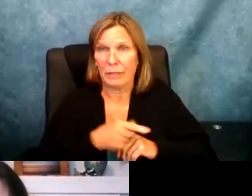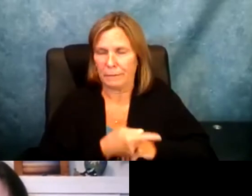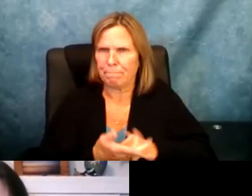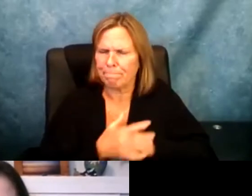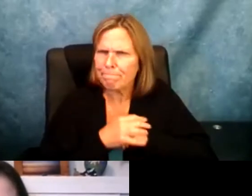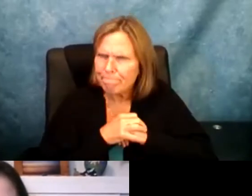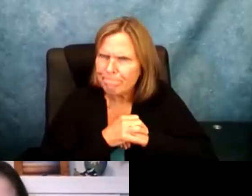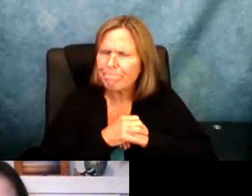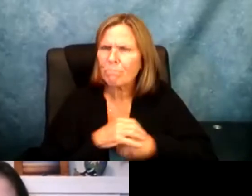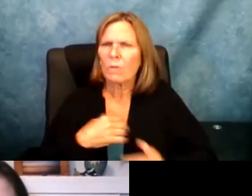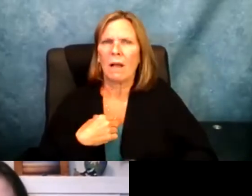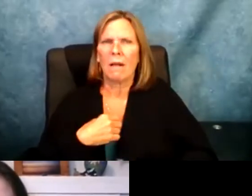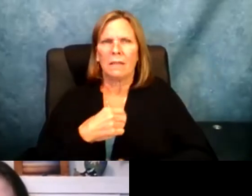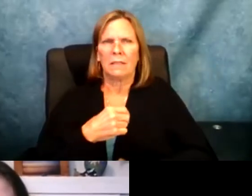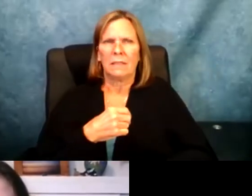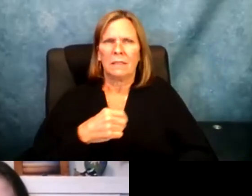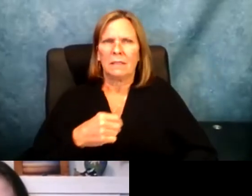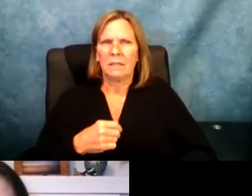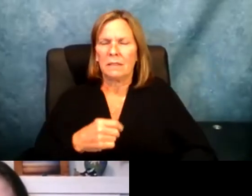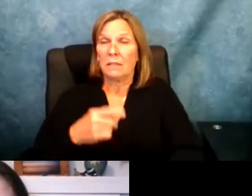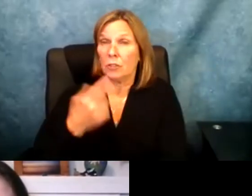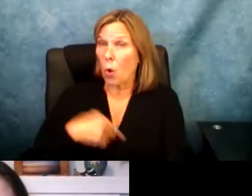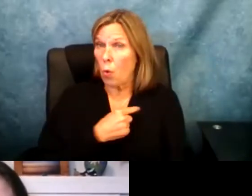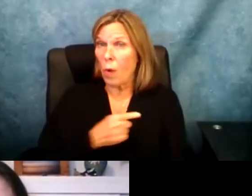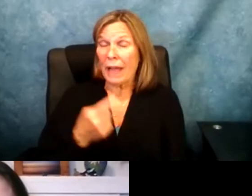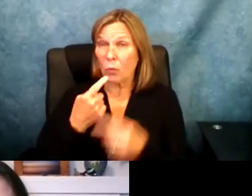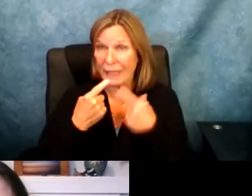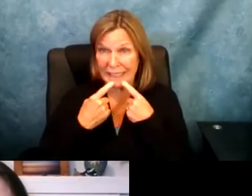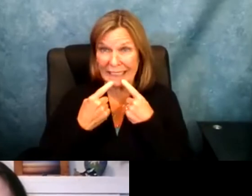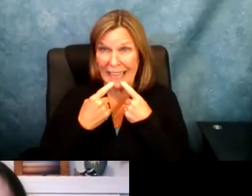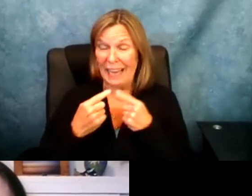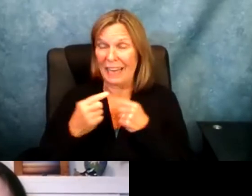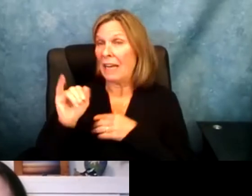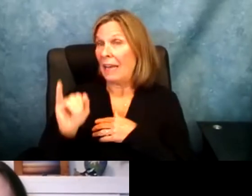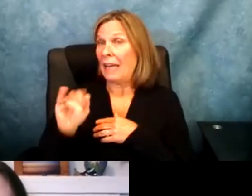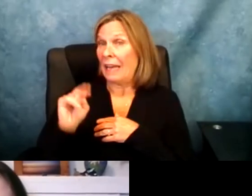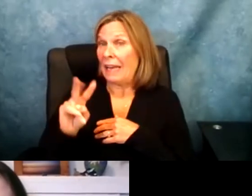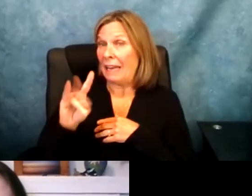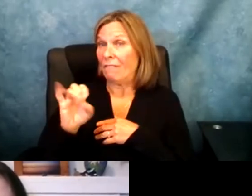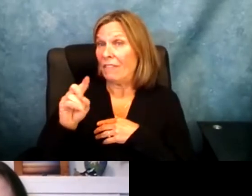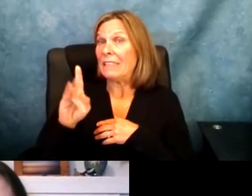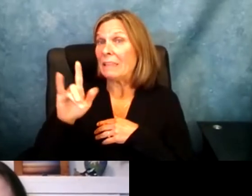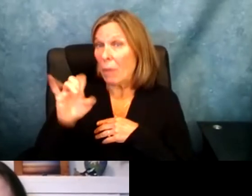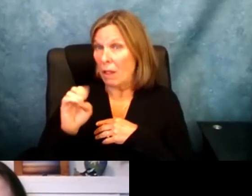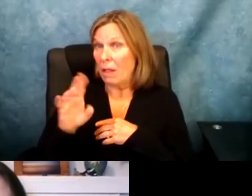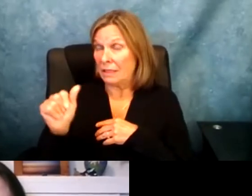disability. What are some of the things that you will connect with